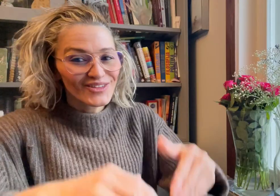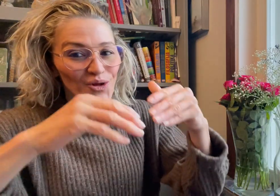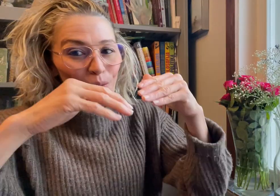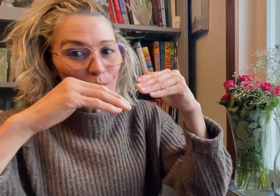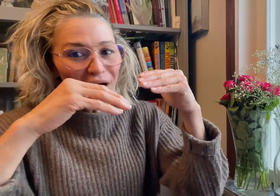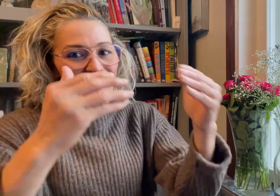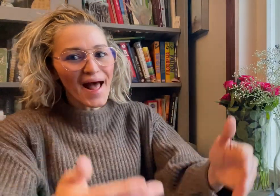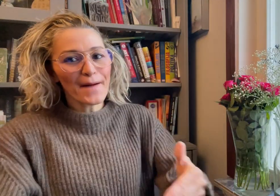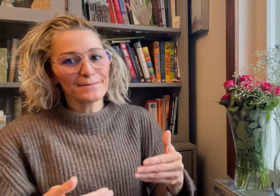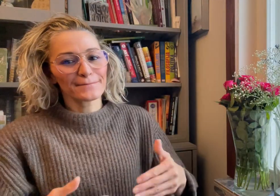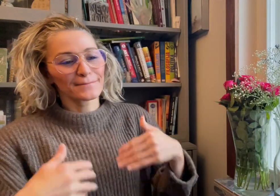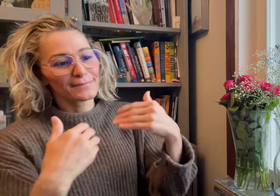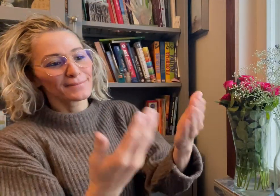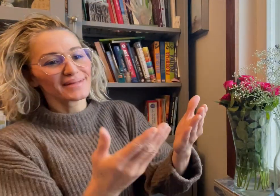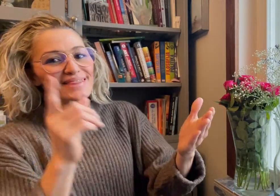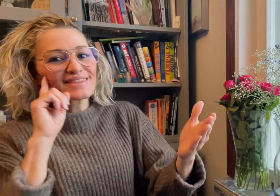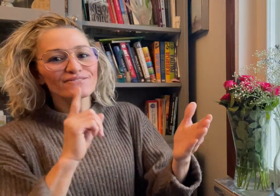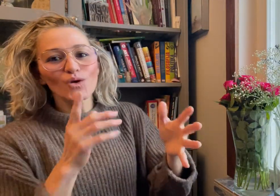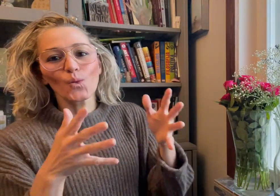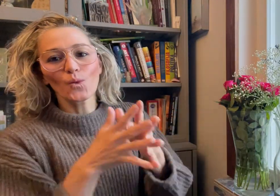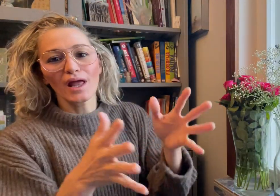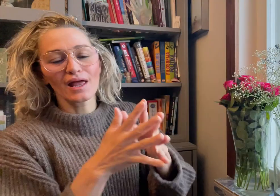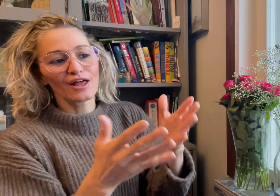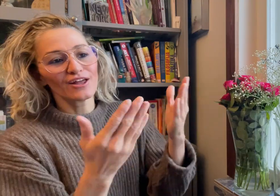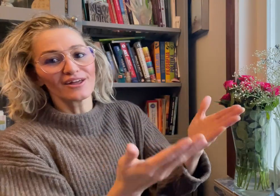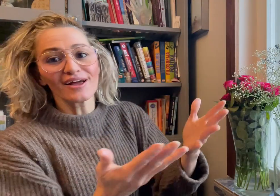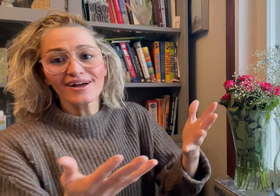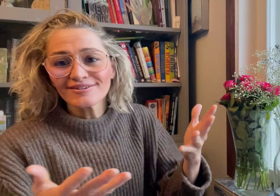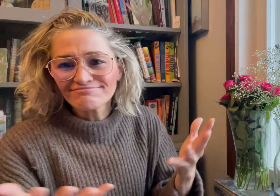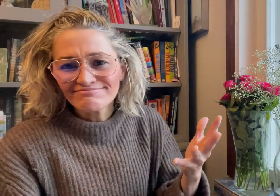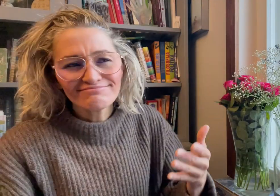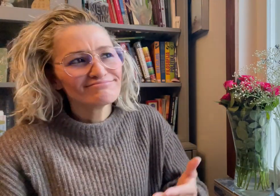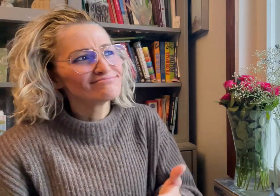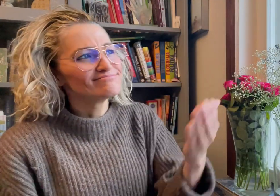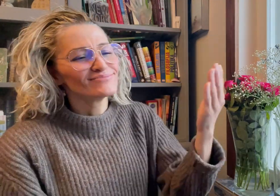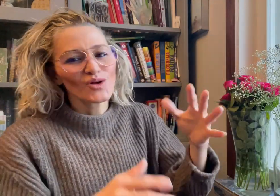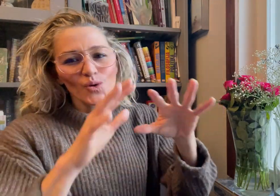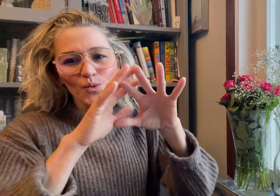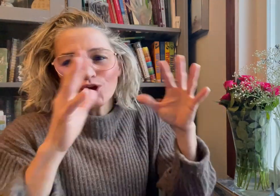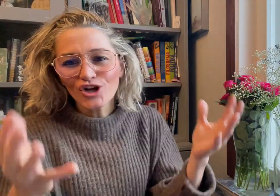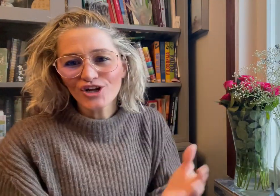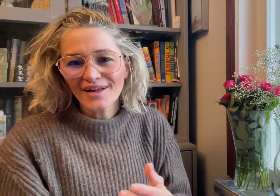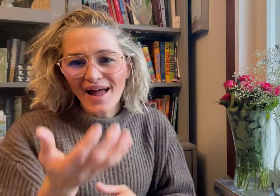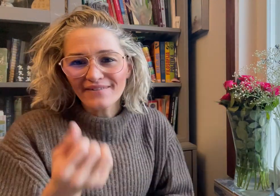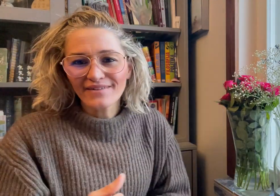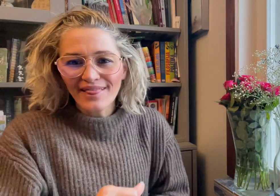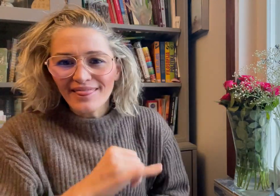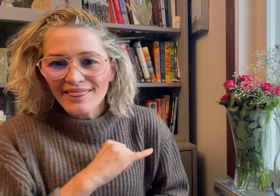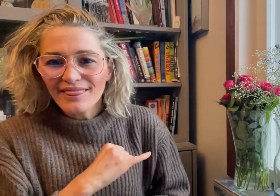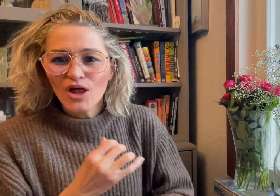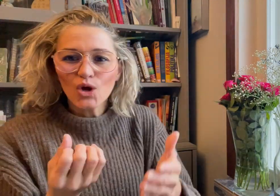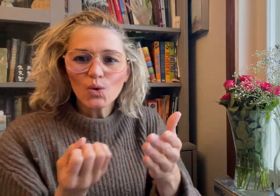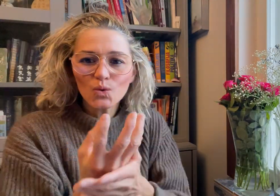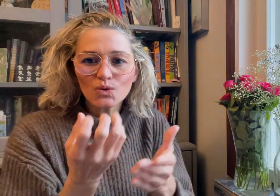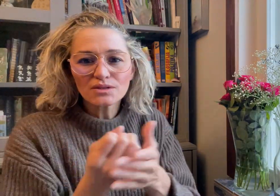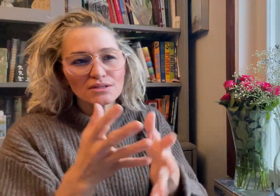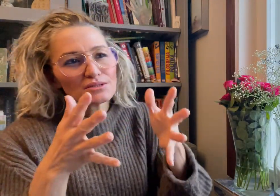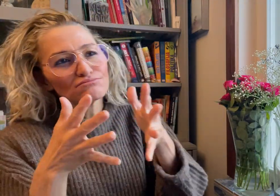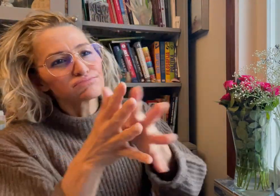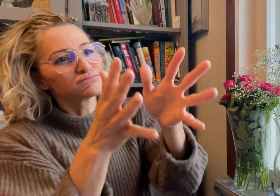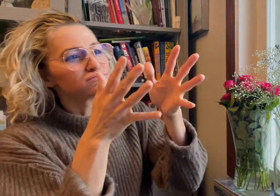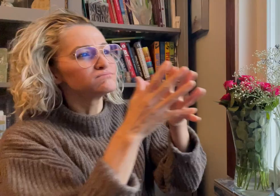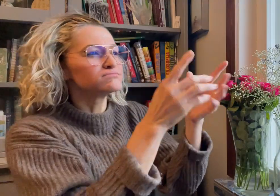Welcome to DeafWire where we share interesting news stories